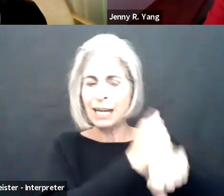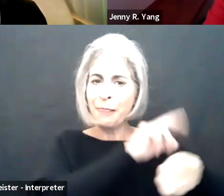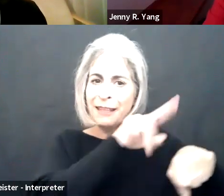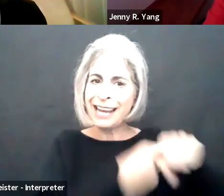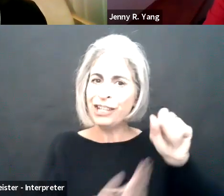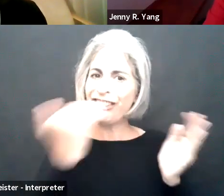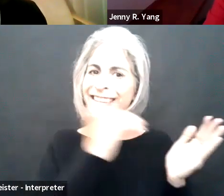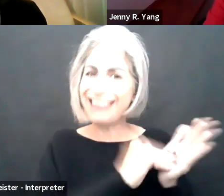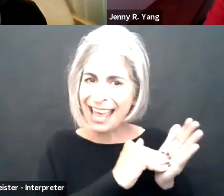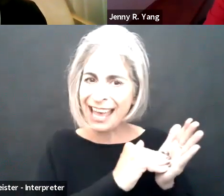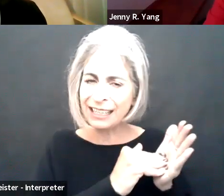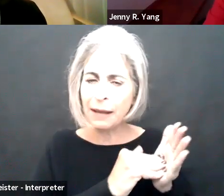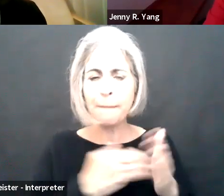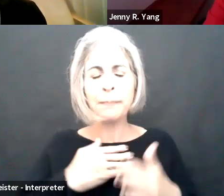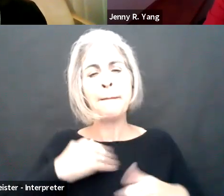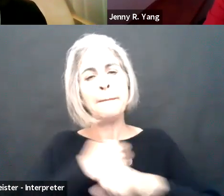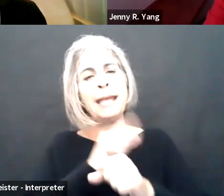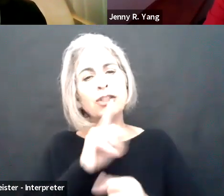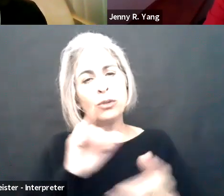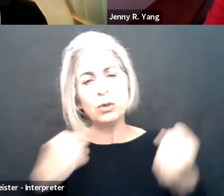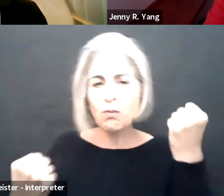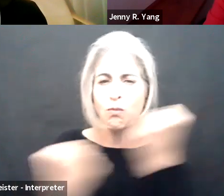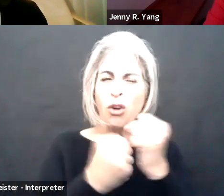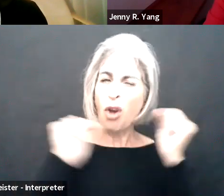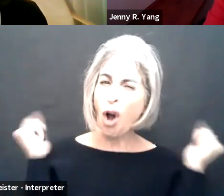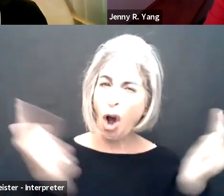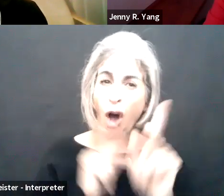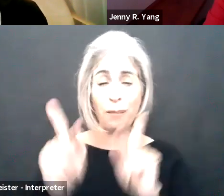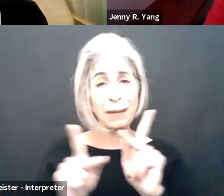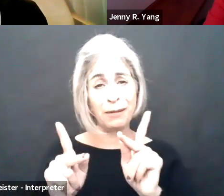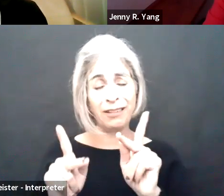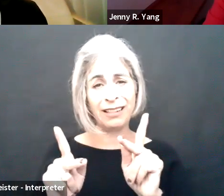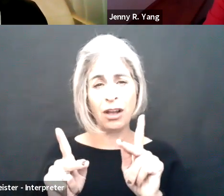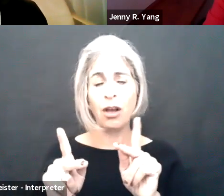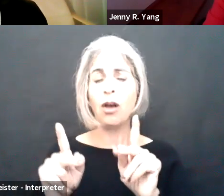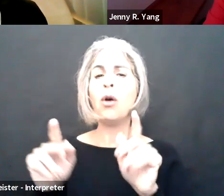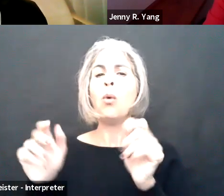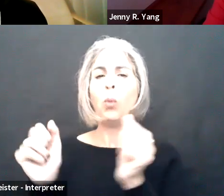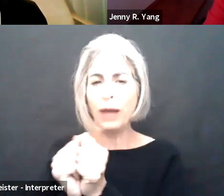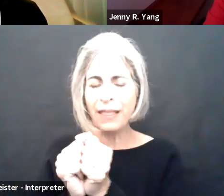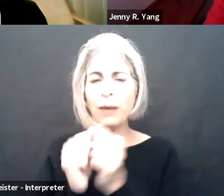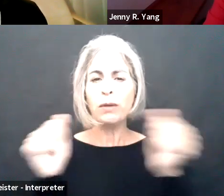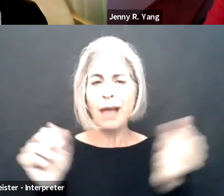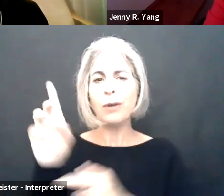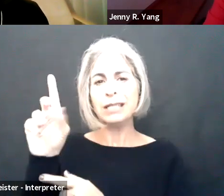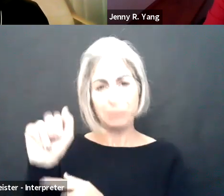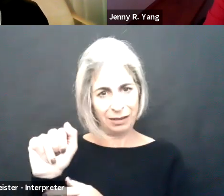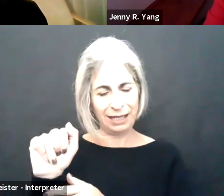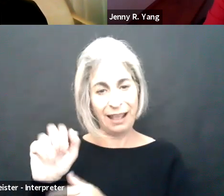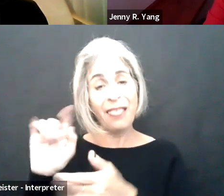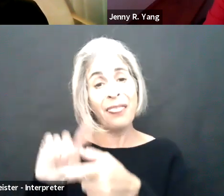So as we work to recover from rebuild as a nation, we need to make sure we support all of our workers, including